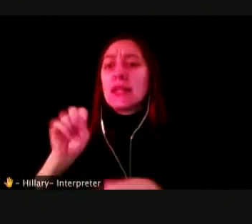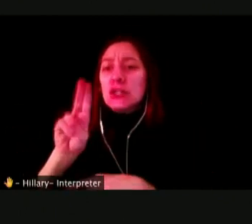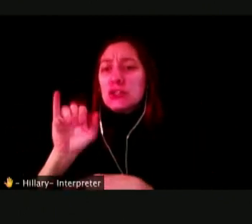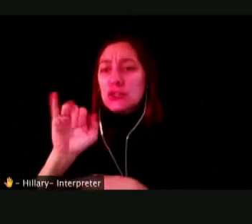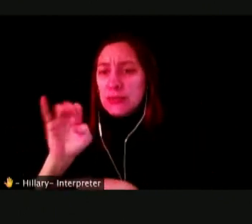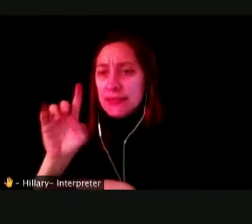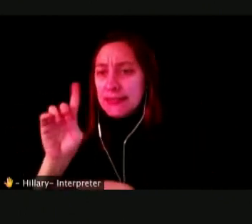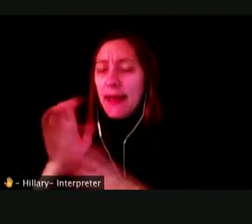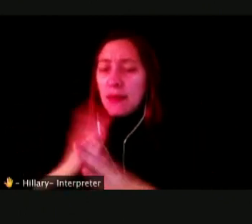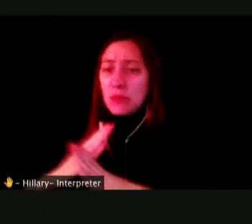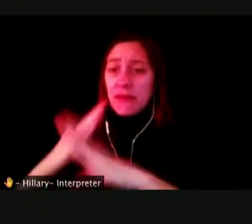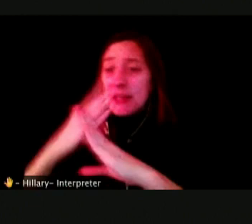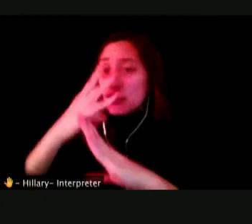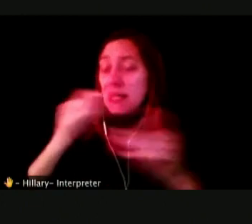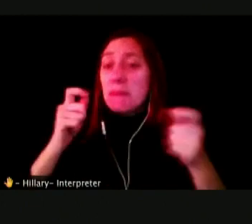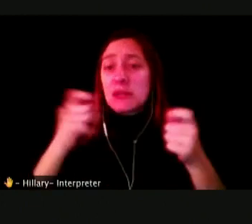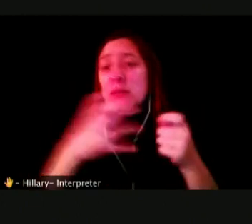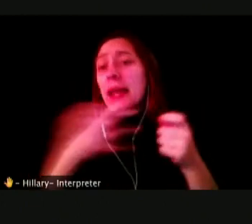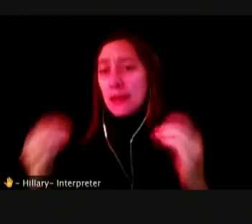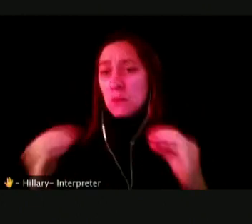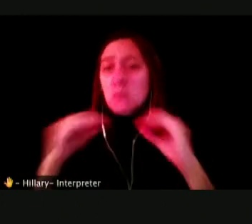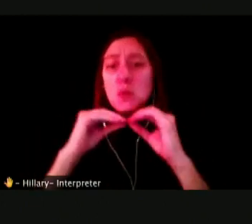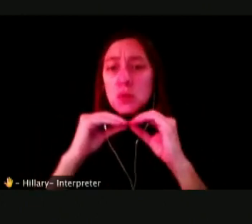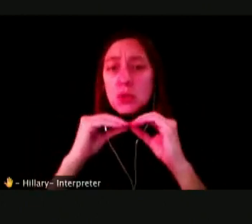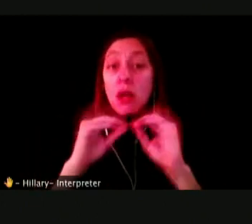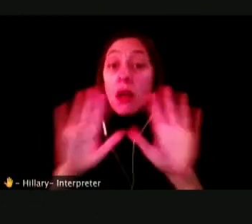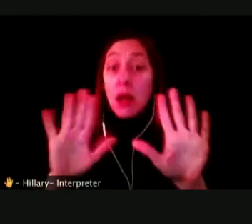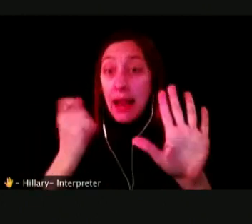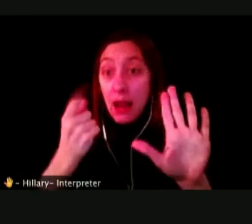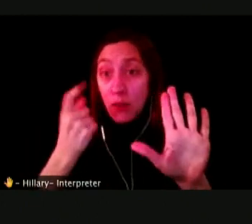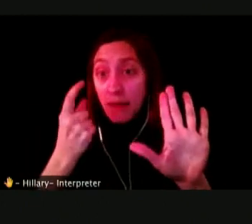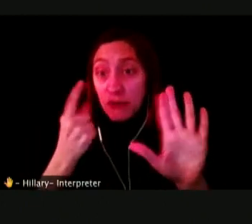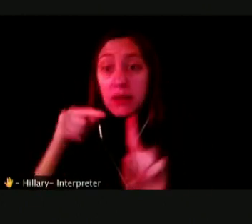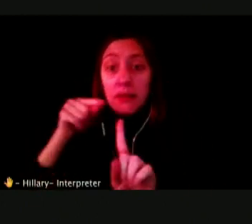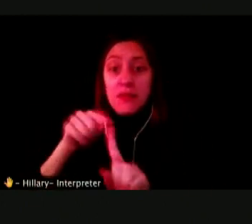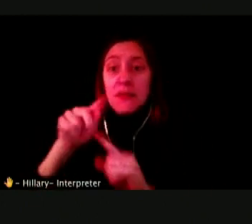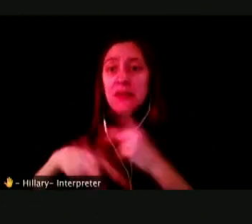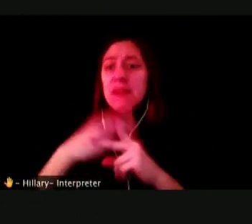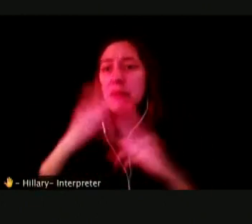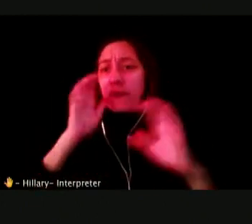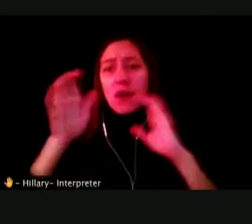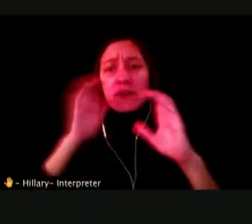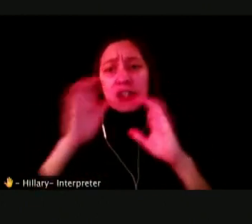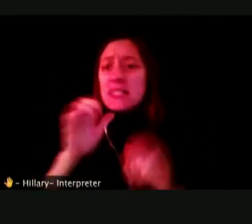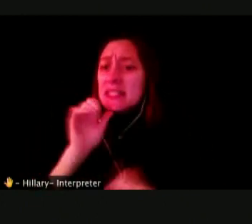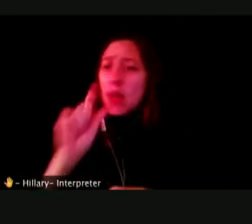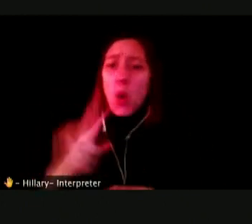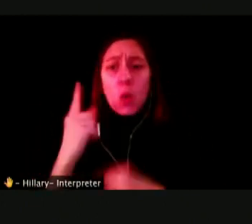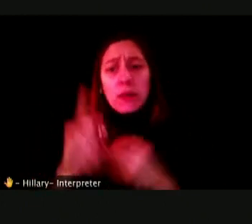MANAGEMENT AND MORE. HOWEVER, THIS CONVERSATION IS NOT JUST ABOUT MENTAL HEALTH.